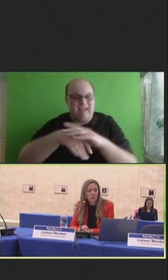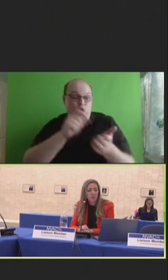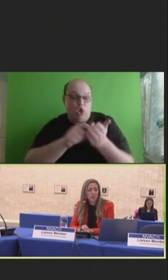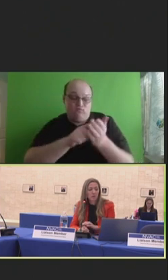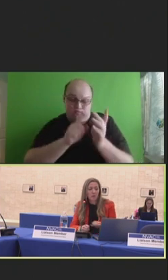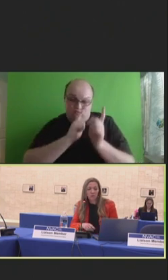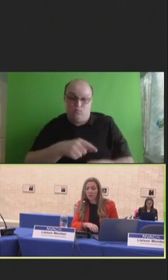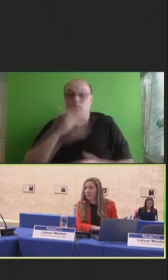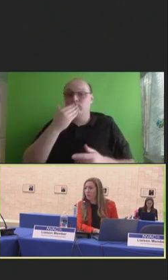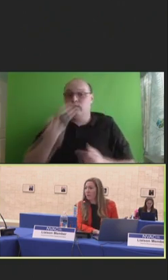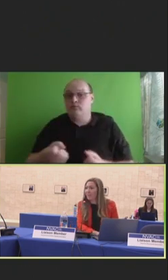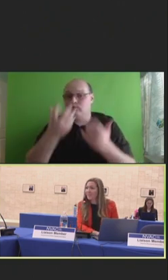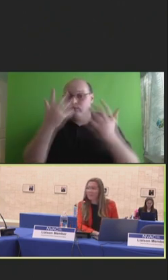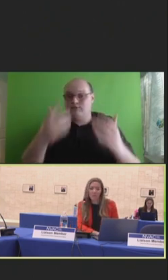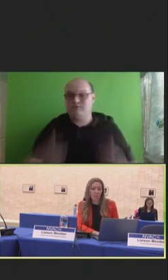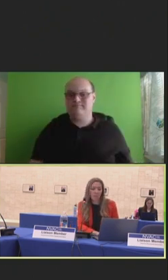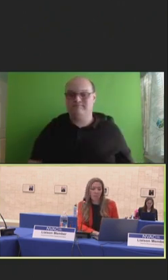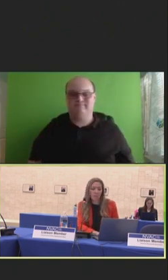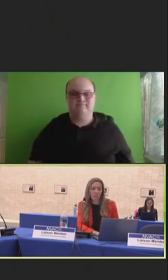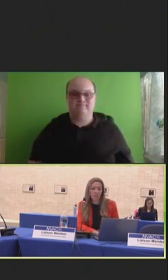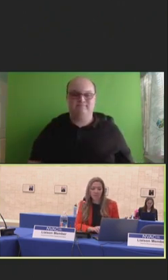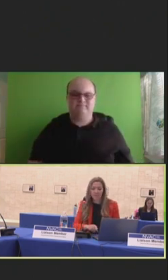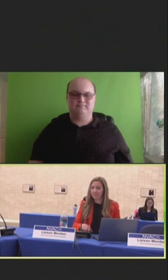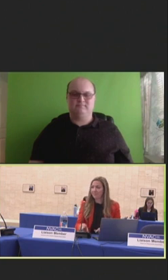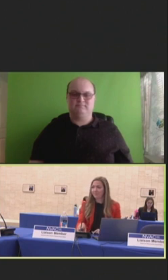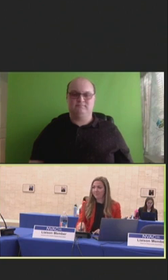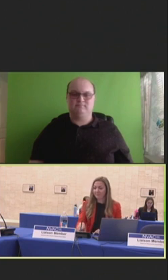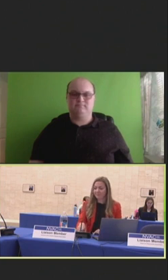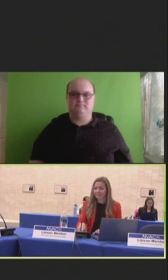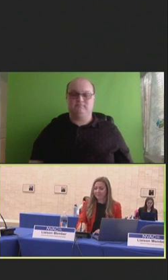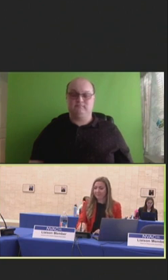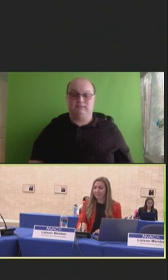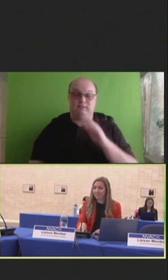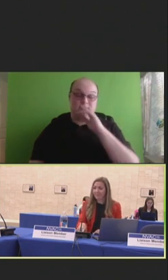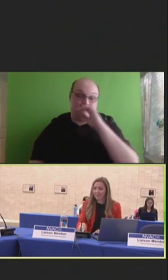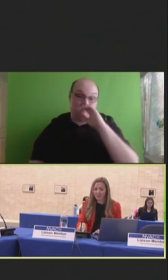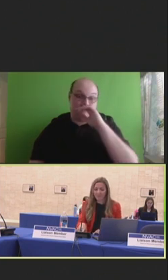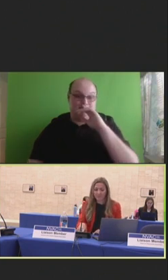So, thank you for giving us the time to provide an update. Robert Hopkins, Jr.: Thank you, Courtnay. Courtnay Londo: Yeah.